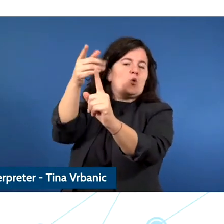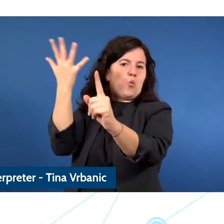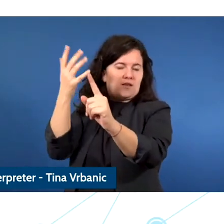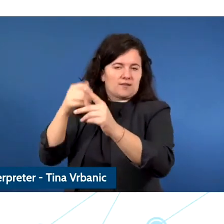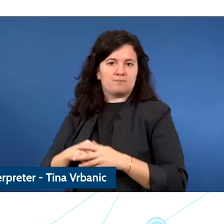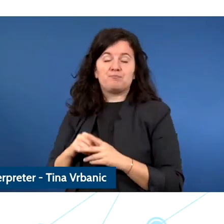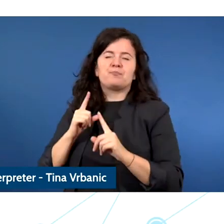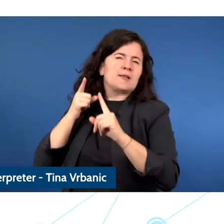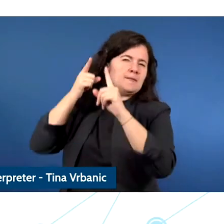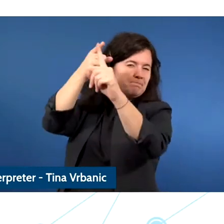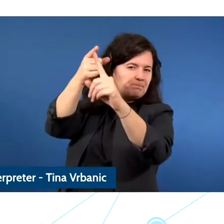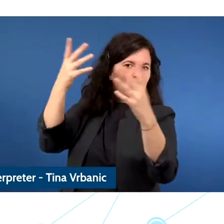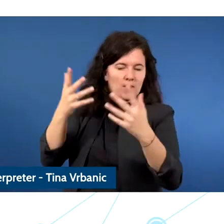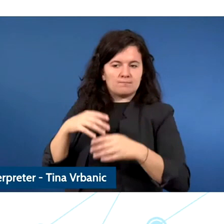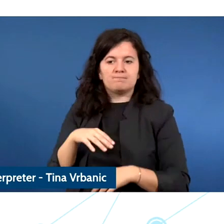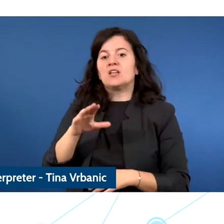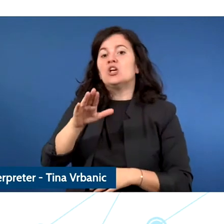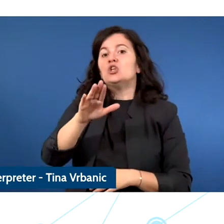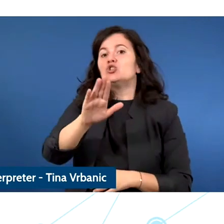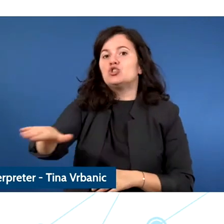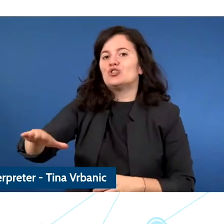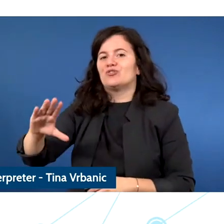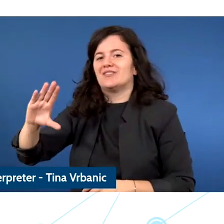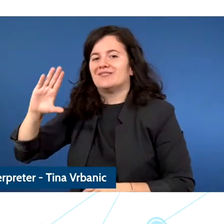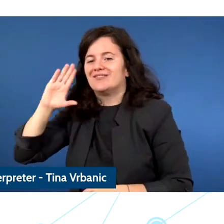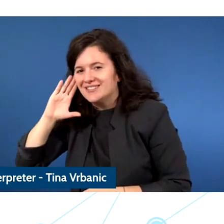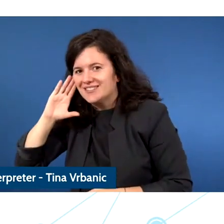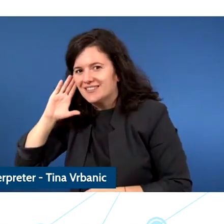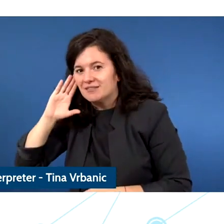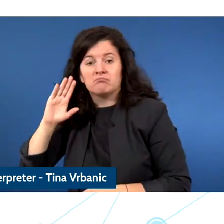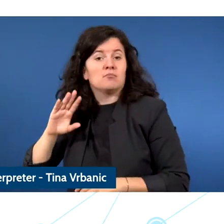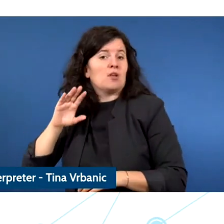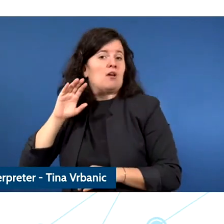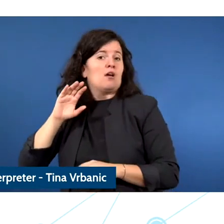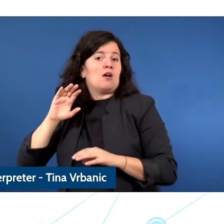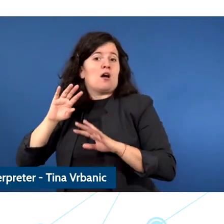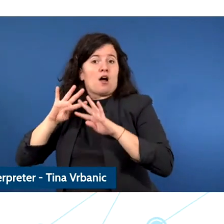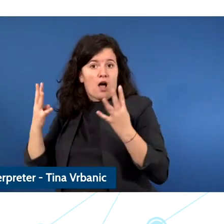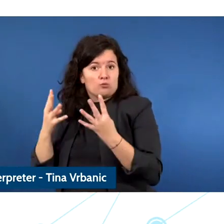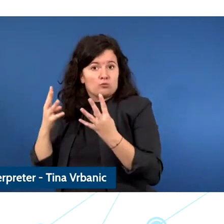the Council of Europe is not only by the Council of European commission, but